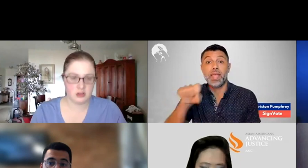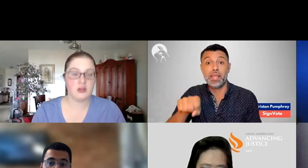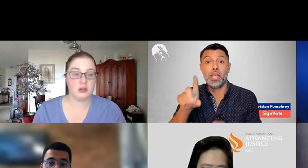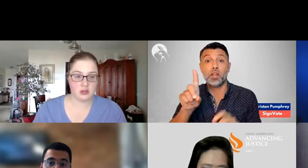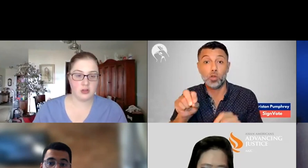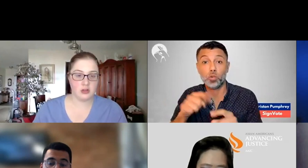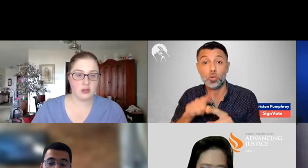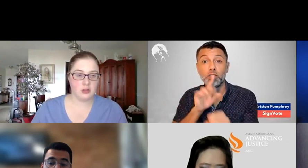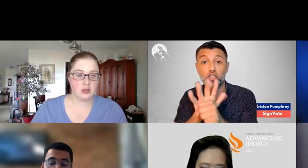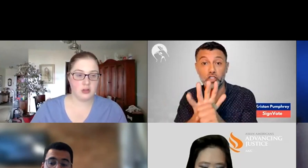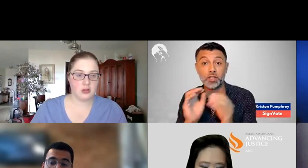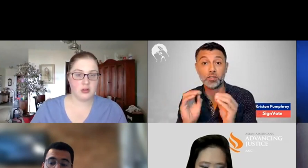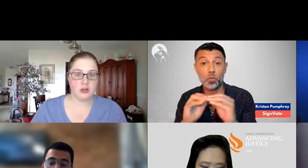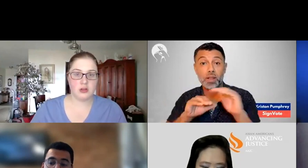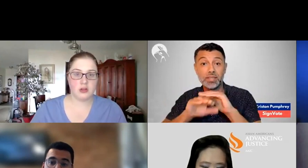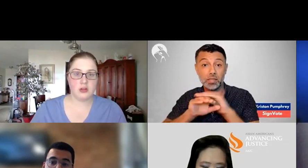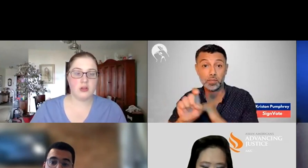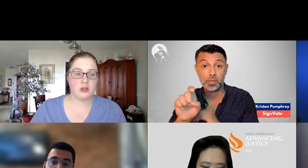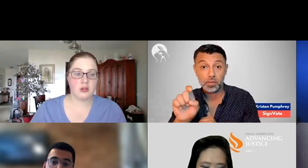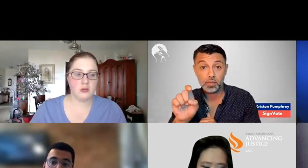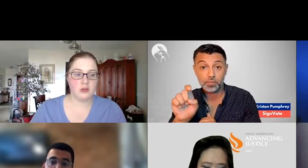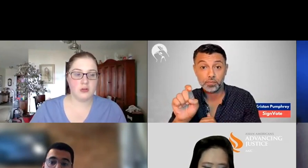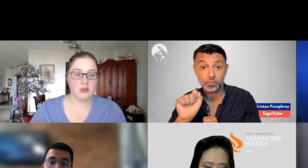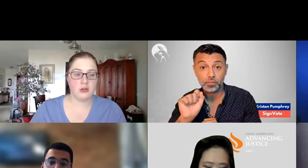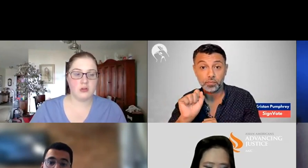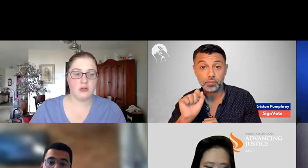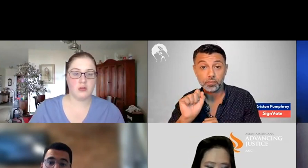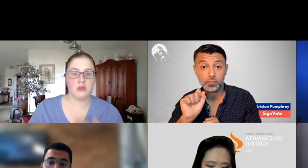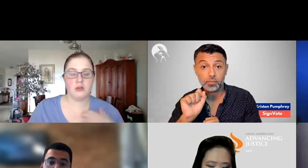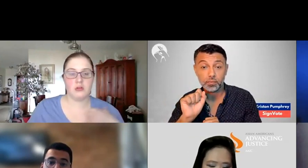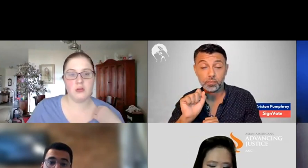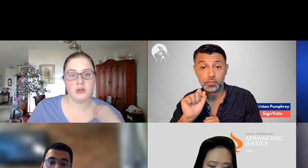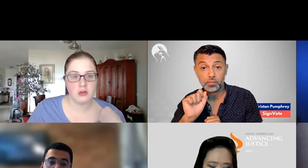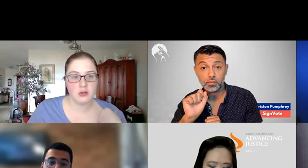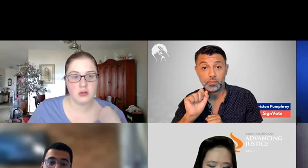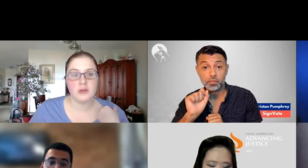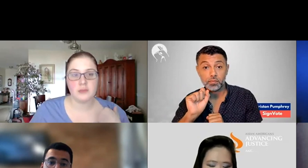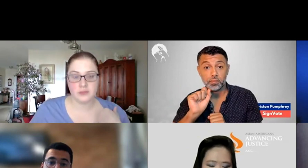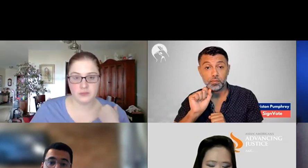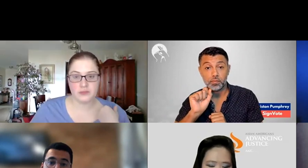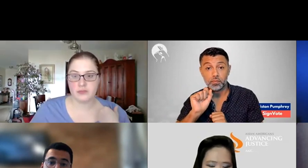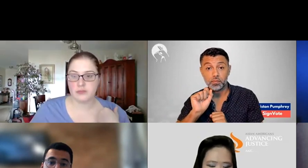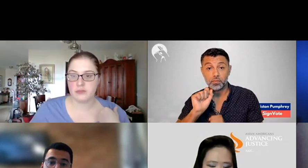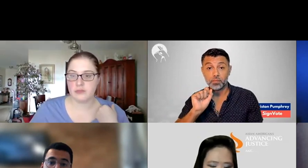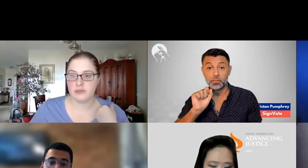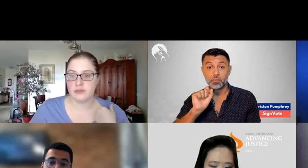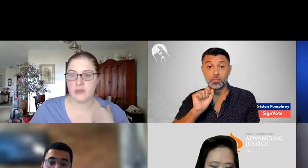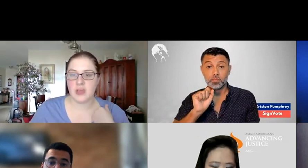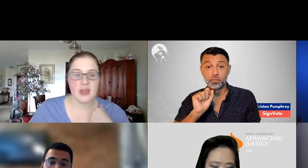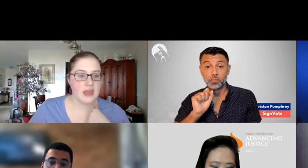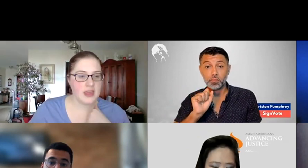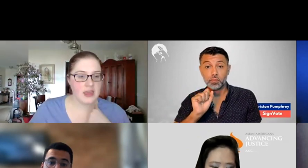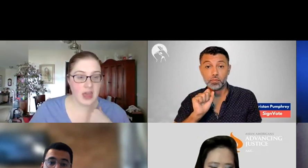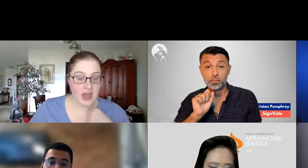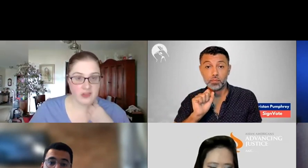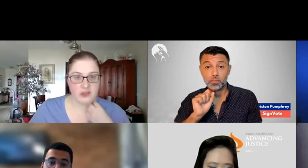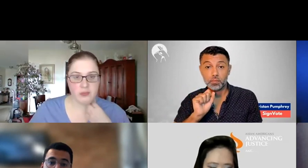You're asking me what they can do to make sure that there's access? Yes.